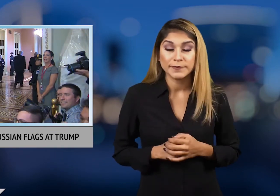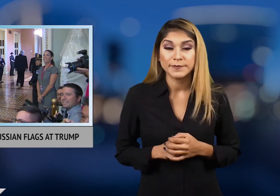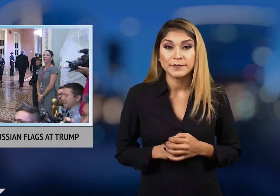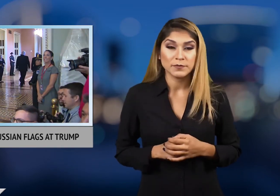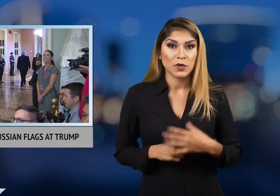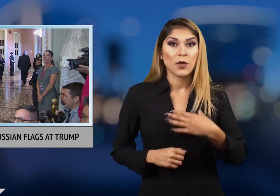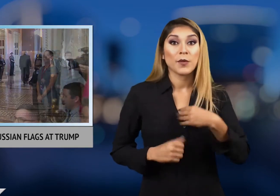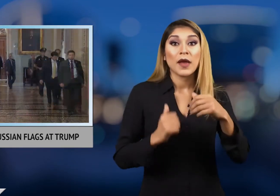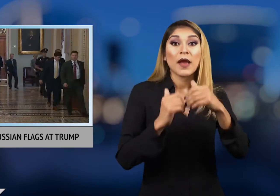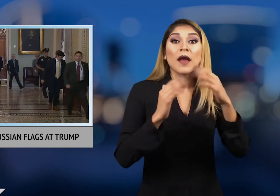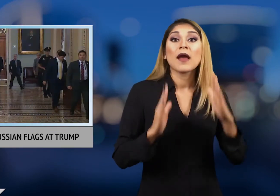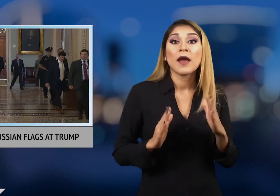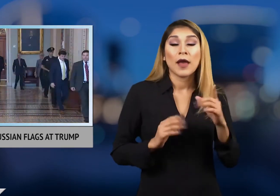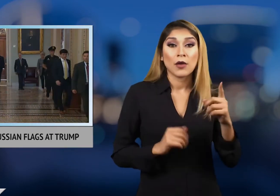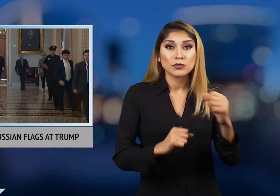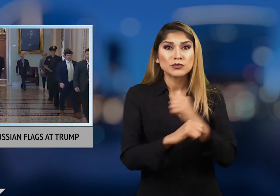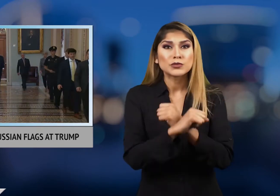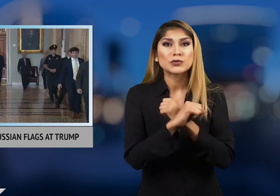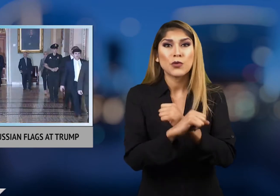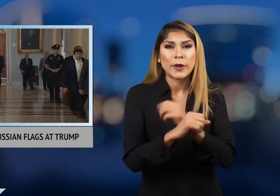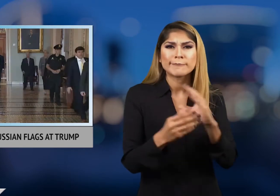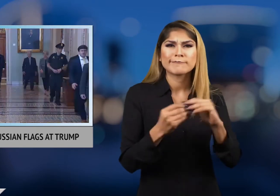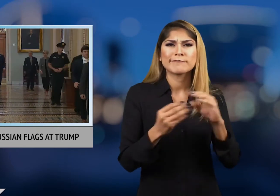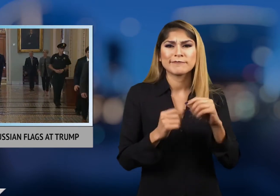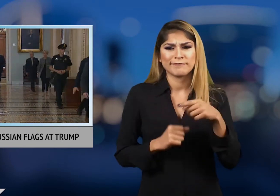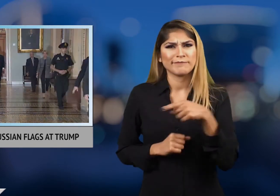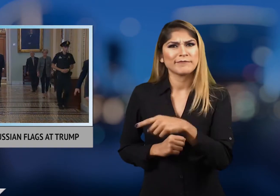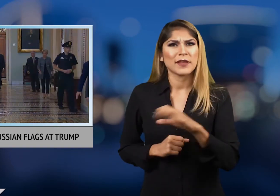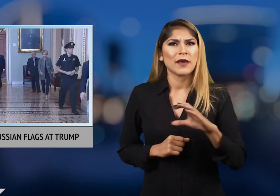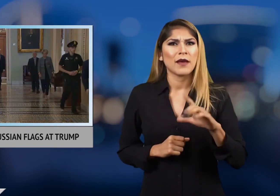White House security says Clayton